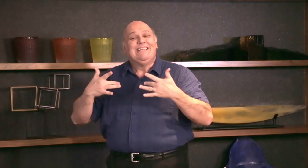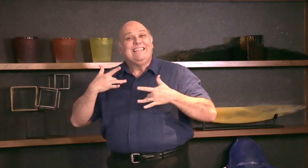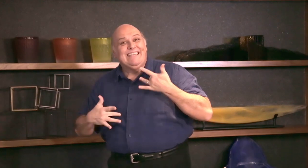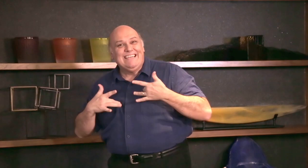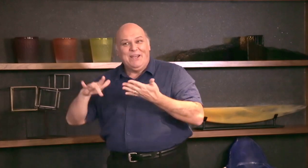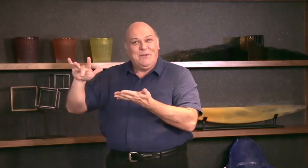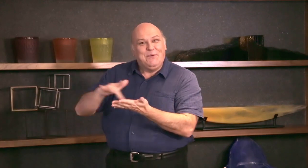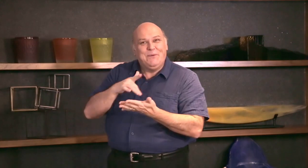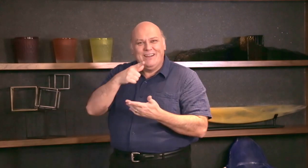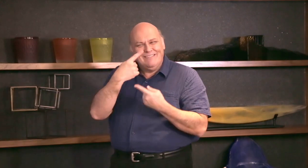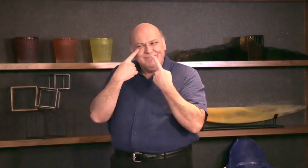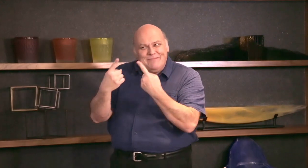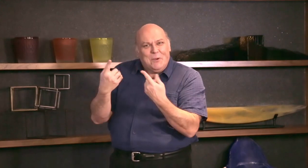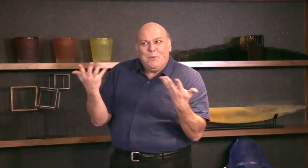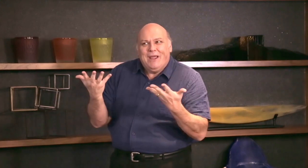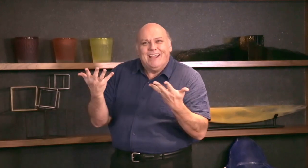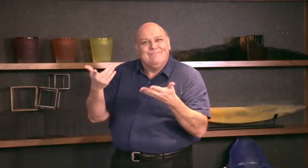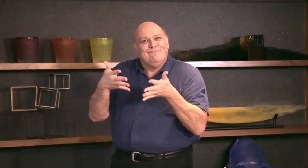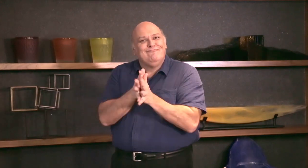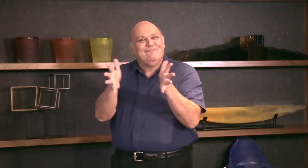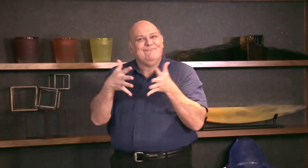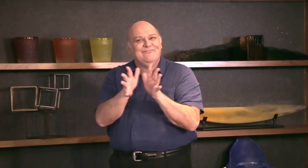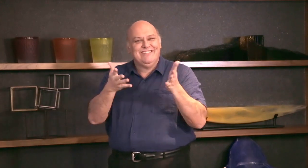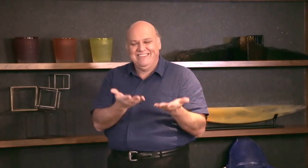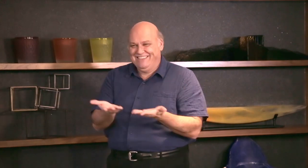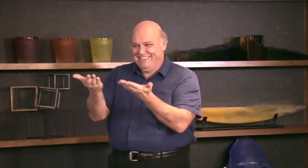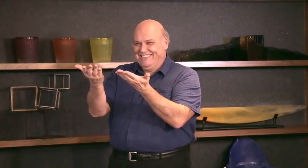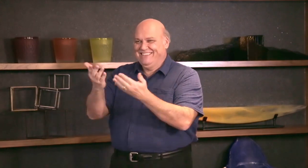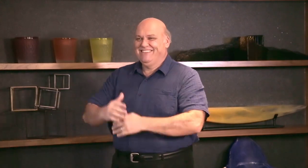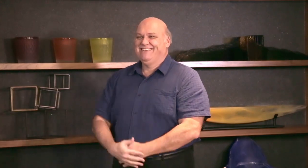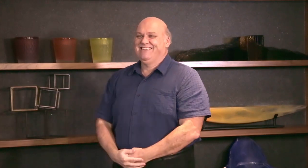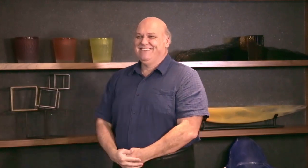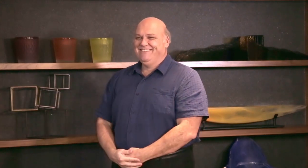vibrations all over with different stories on entertainment, film, theater and dancing! Here's today's updates.